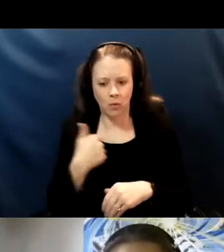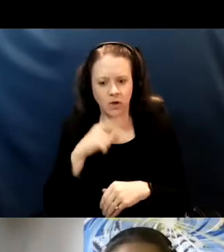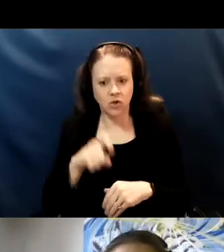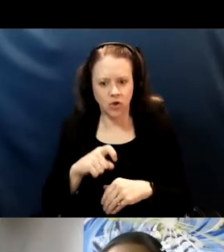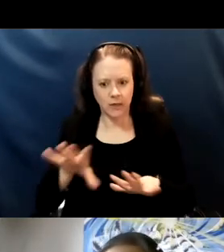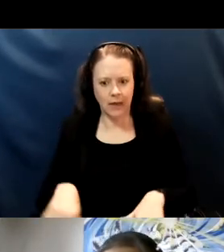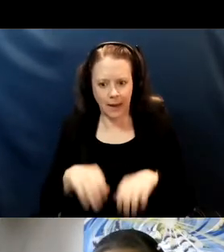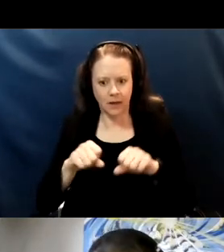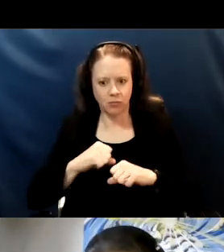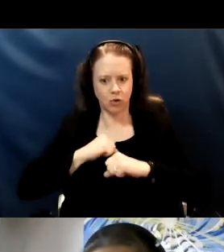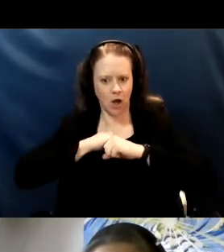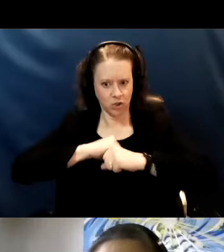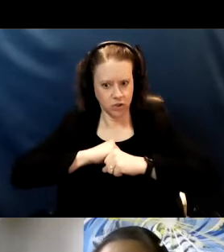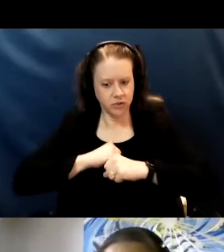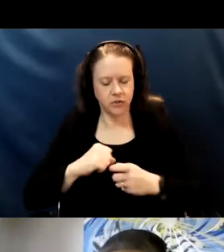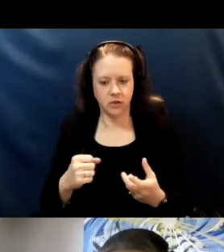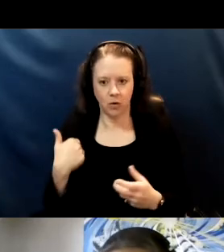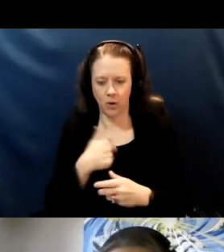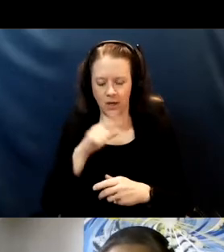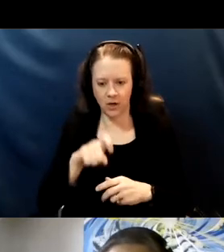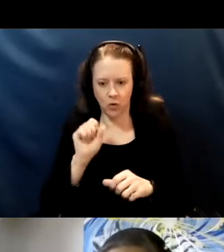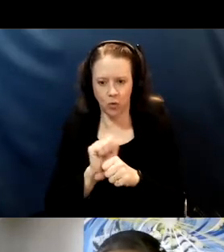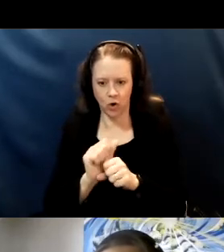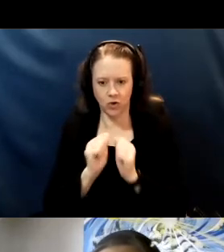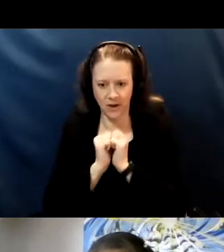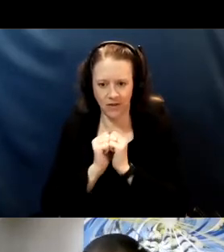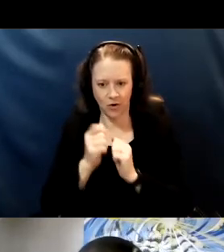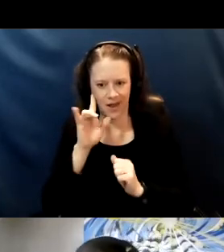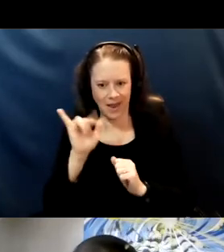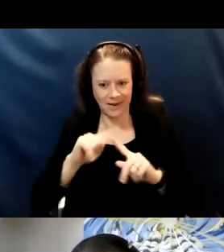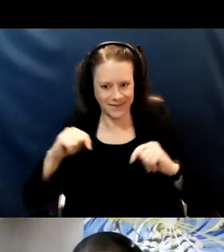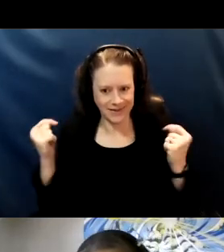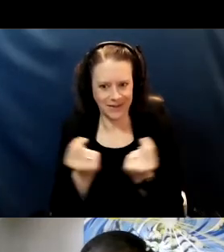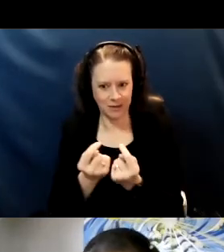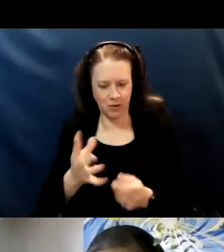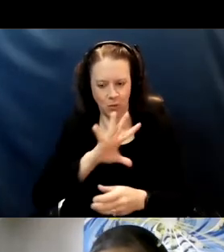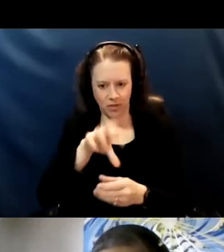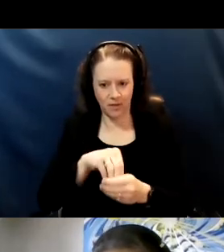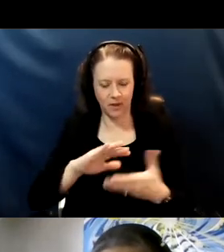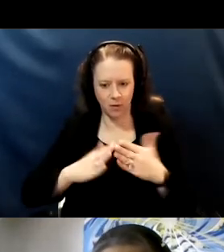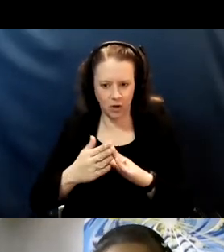And we need to work together to keep transmission down in schools, right?